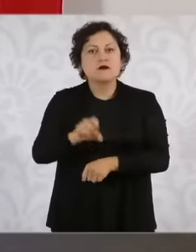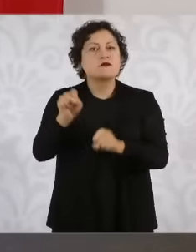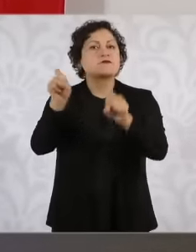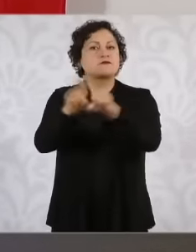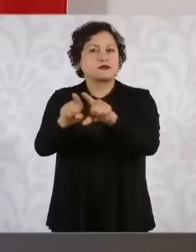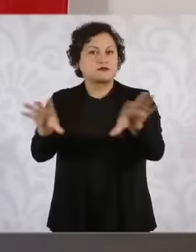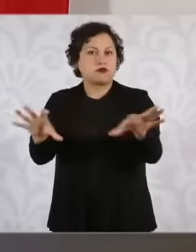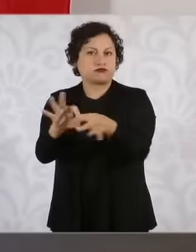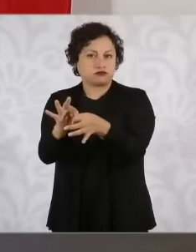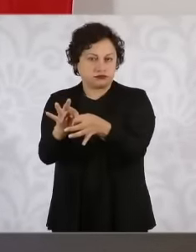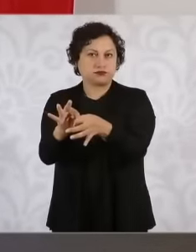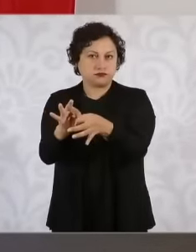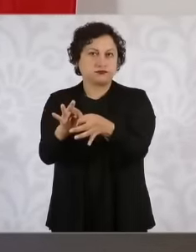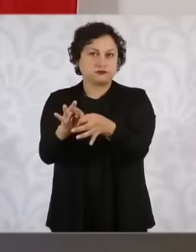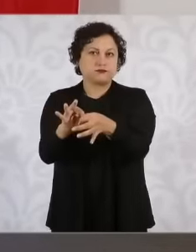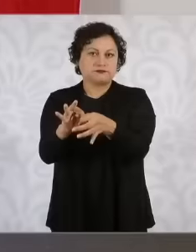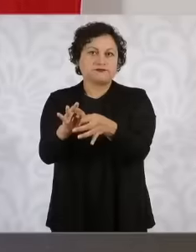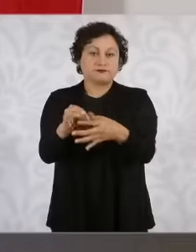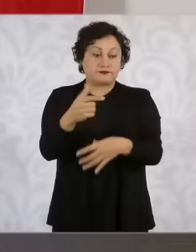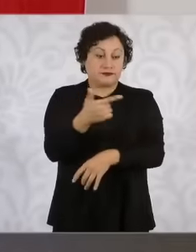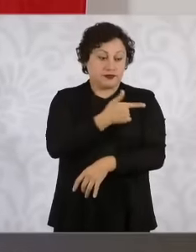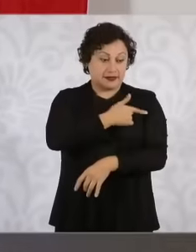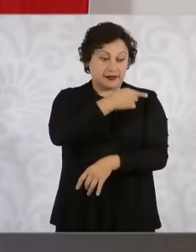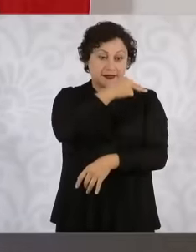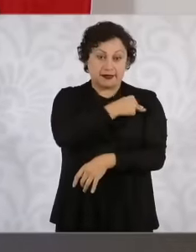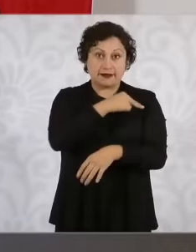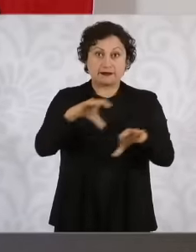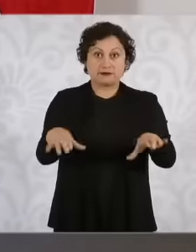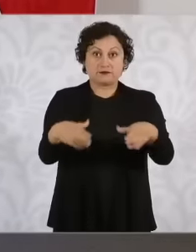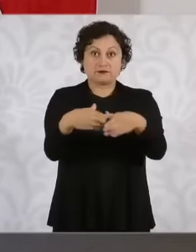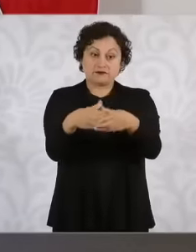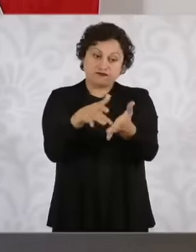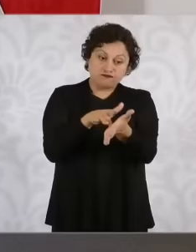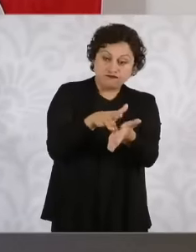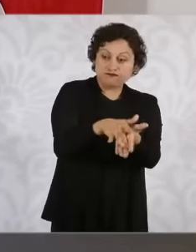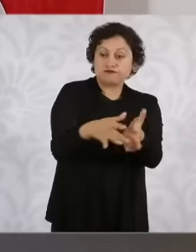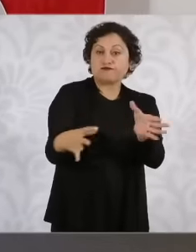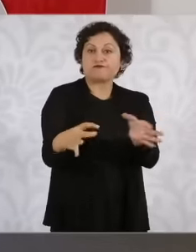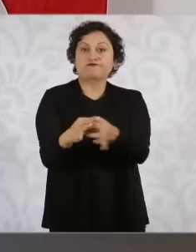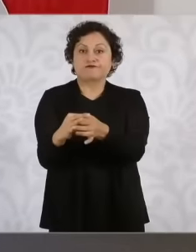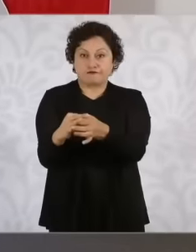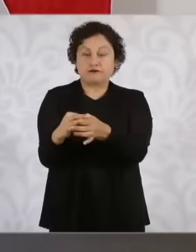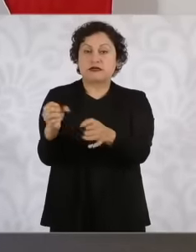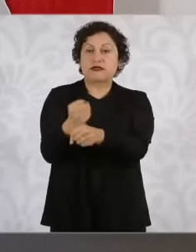its link with the secretary of national defense and the secretary of the navy that allows